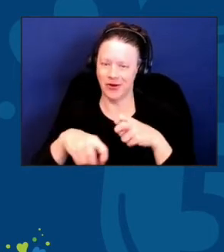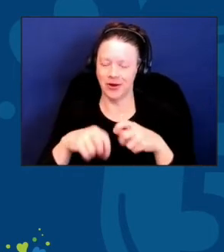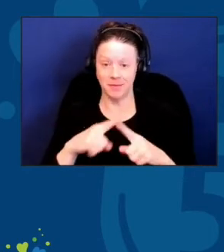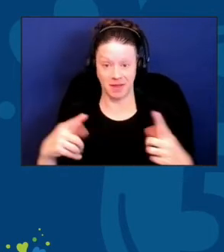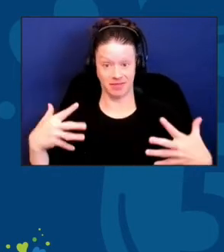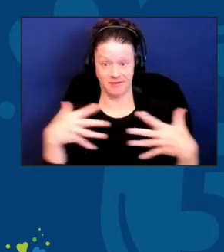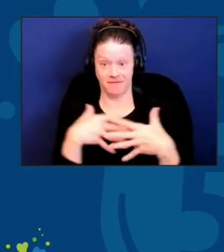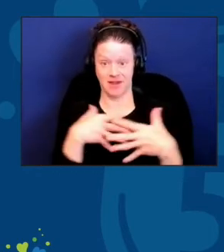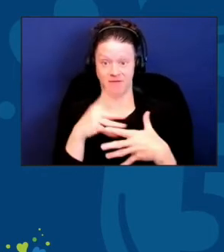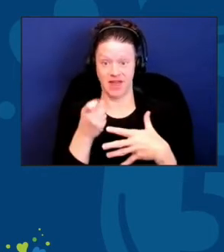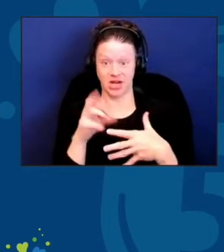shove it to the side,